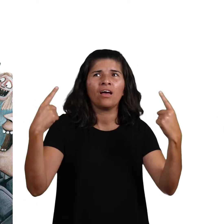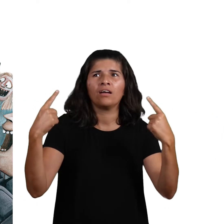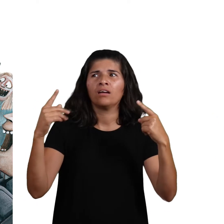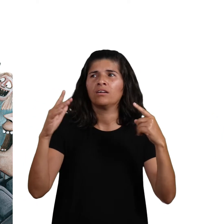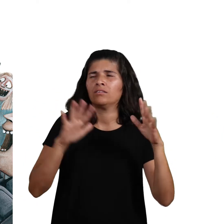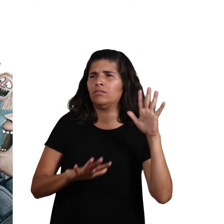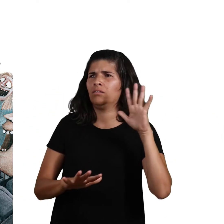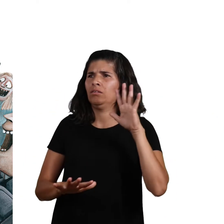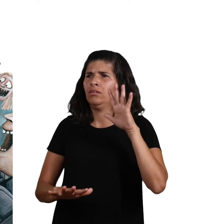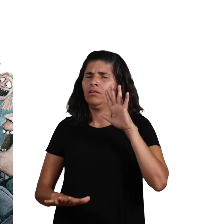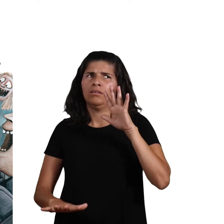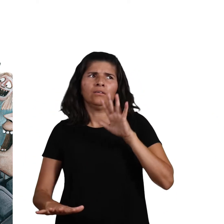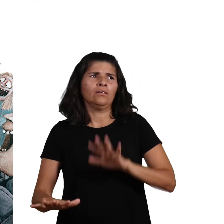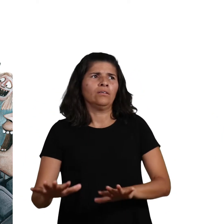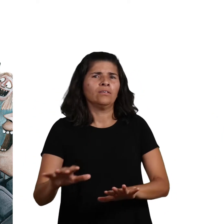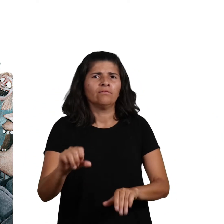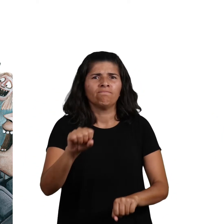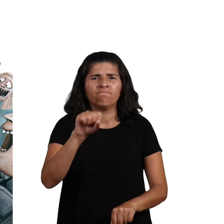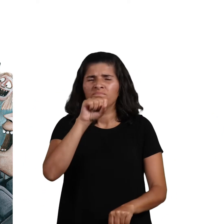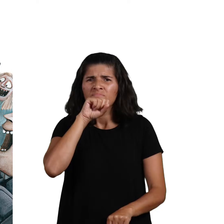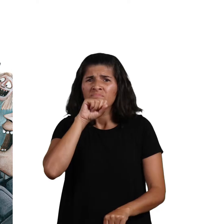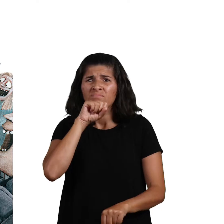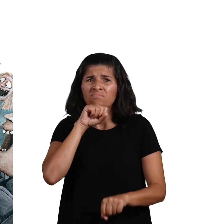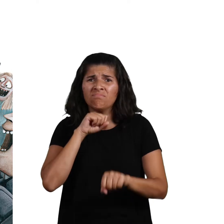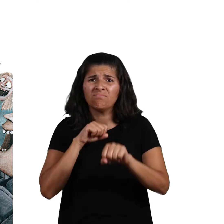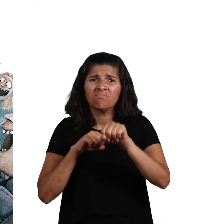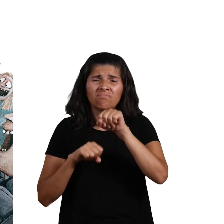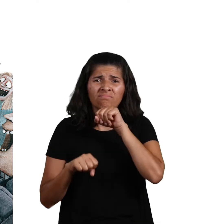was kind of tricky, too…